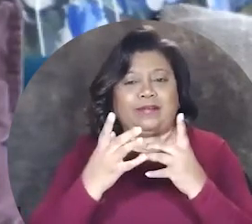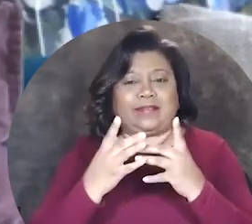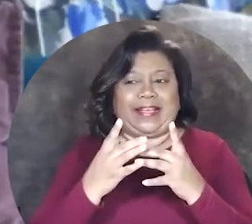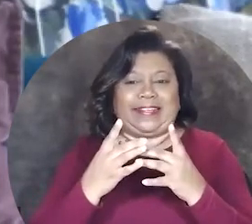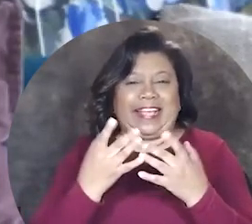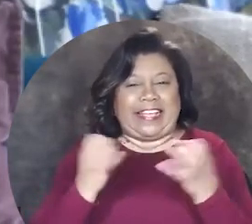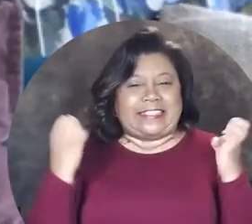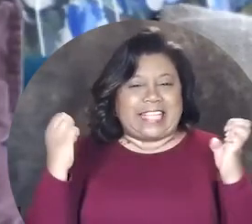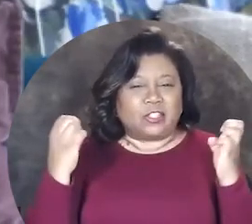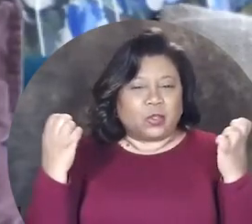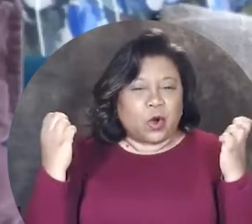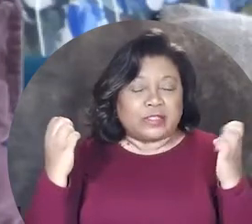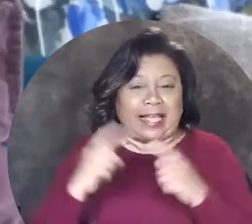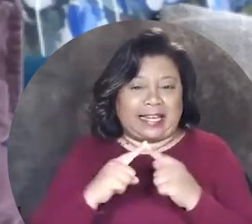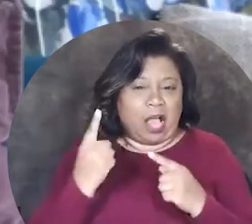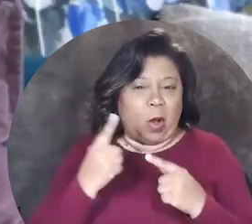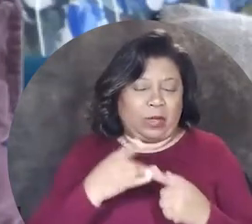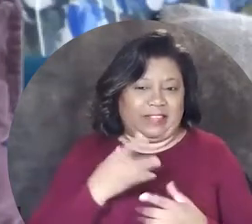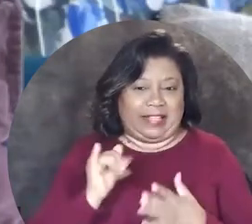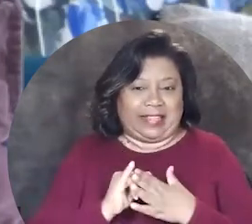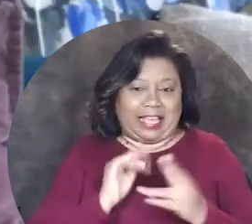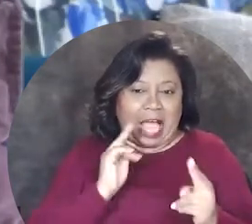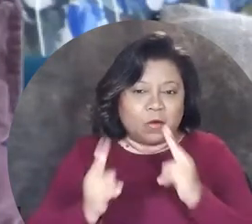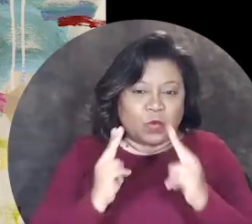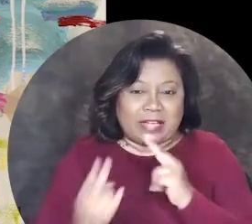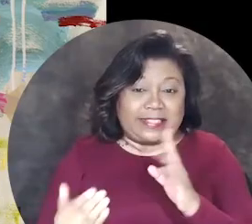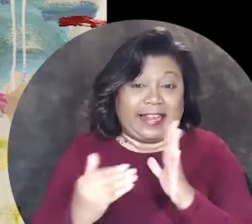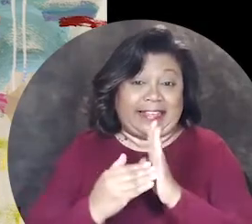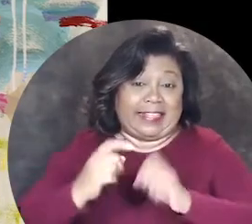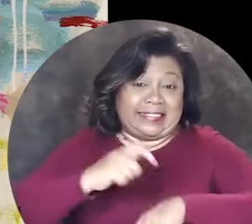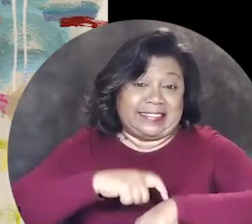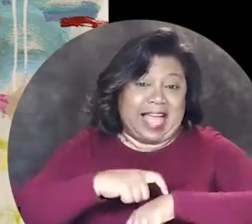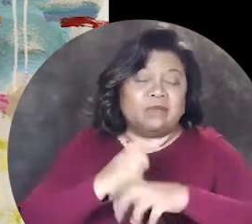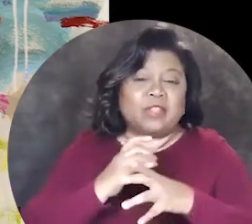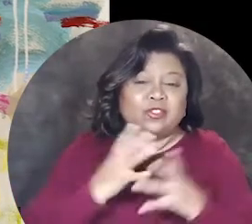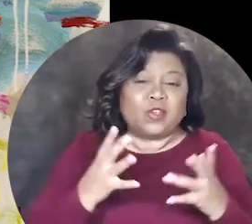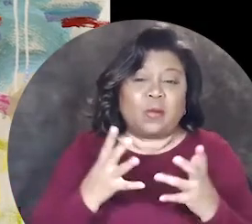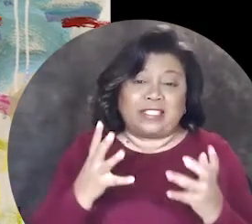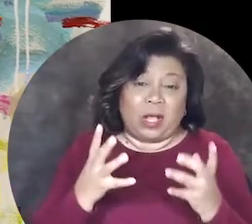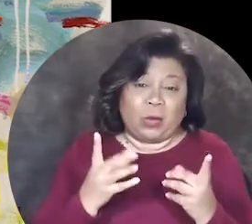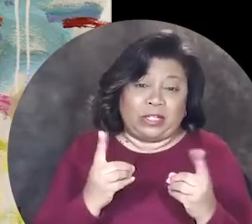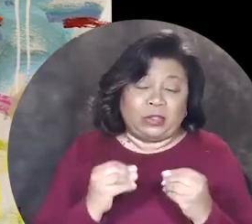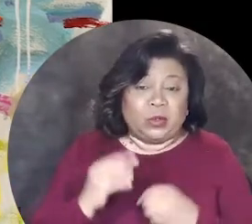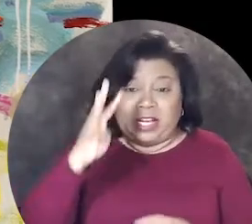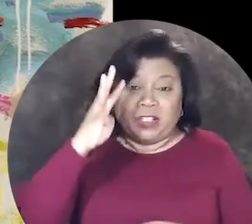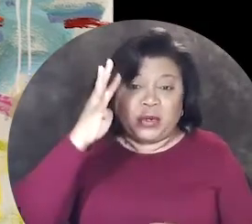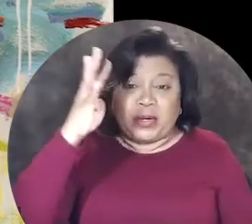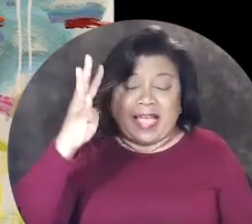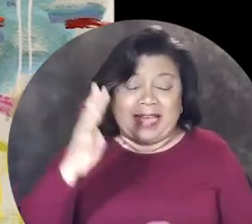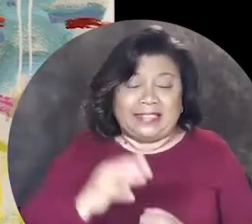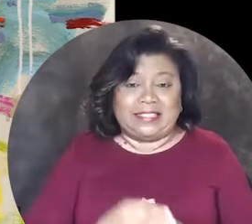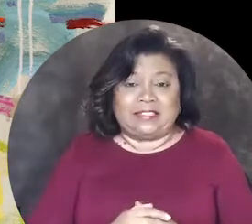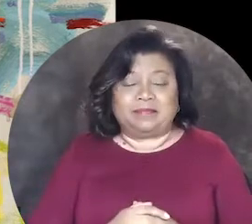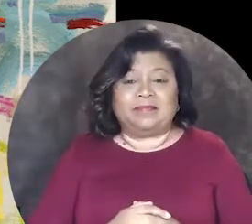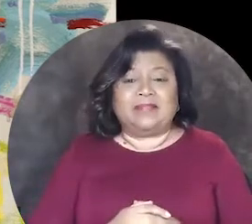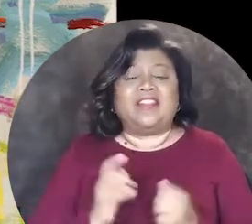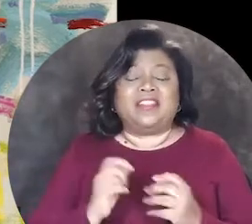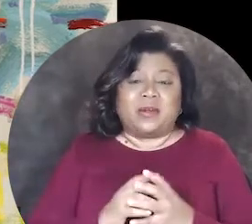more like there's a sense of urgency and I always feel like I'm rushing against time there's so much I want to do and create